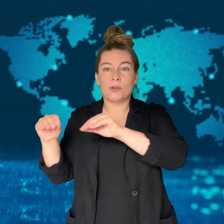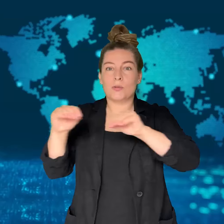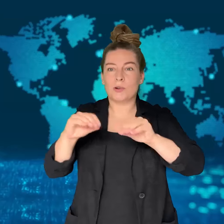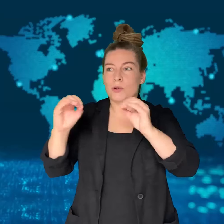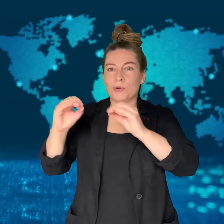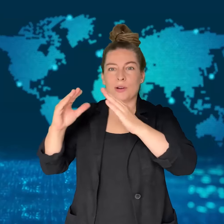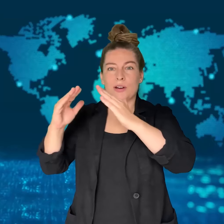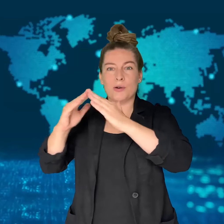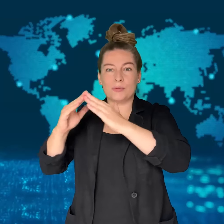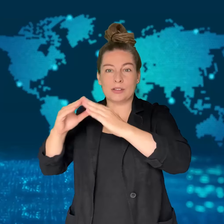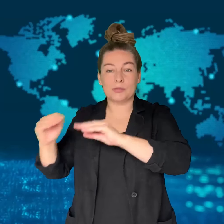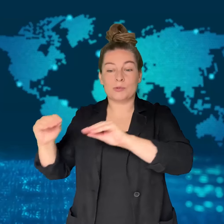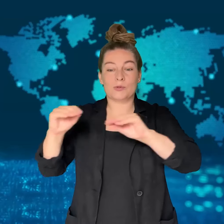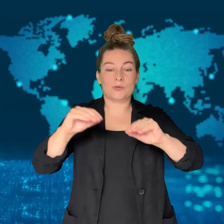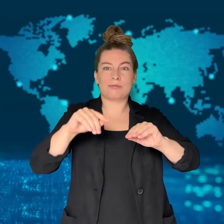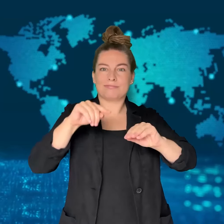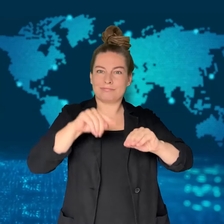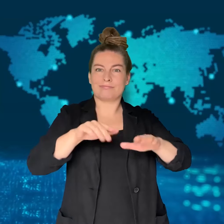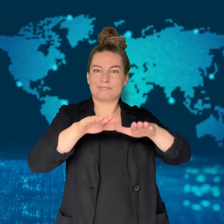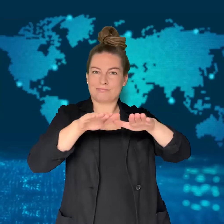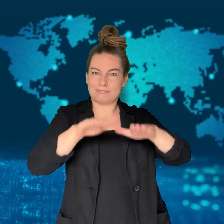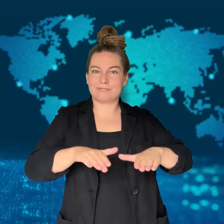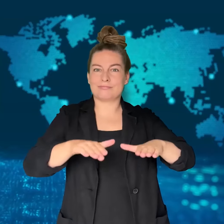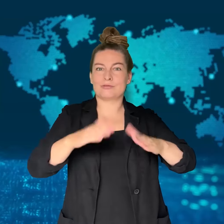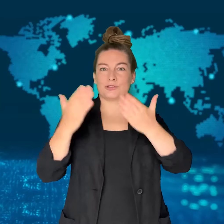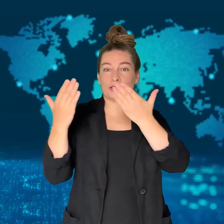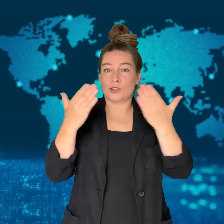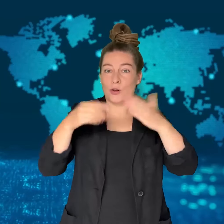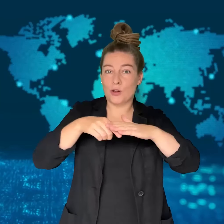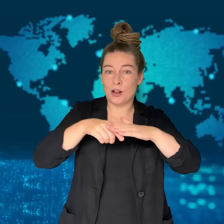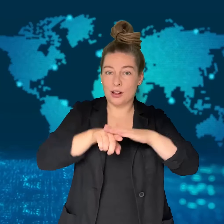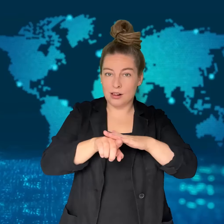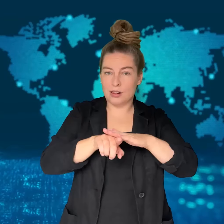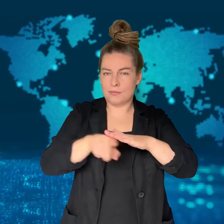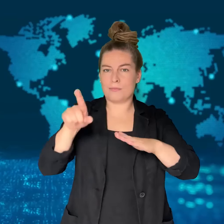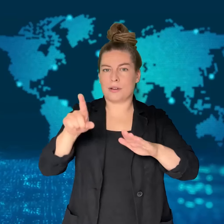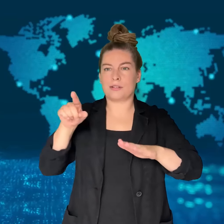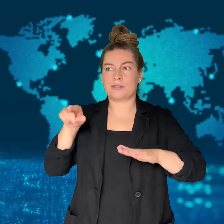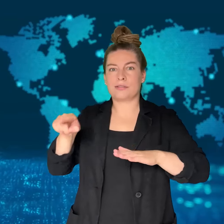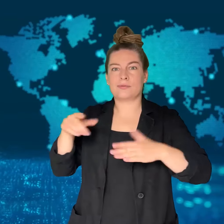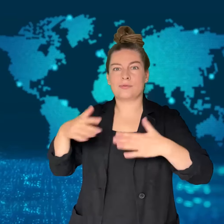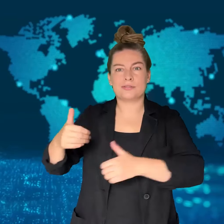The IDF immediately released a statement saying